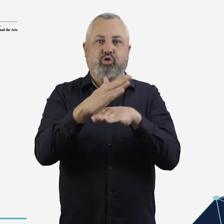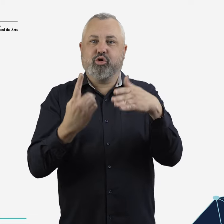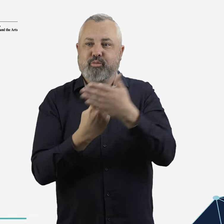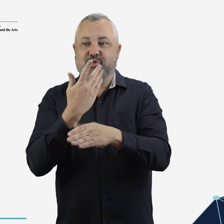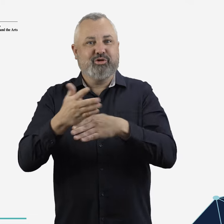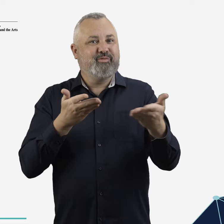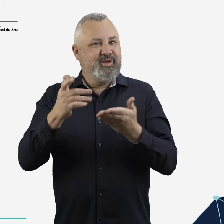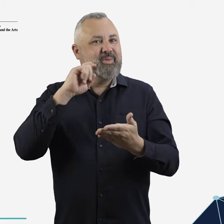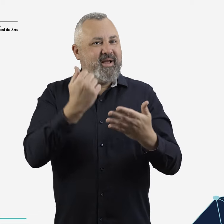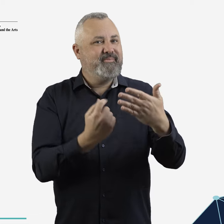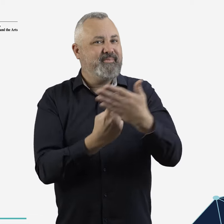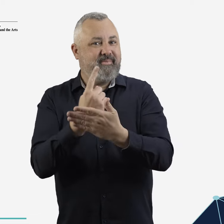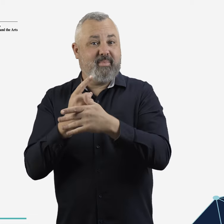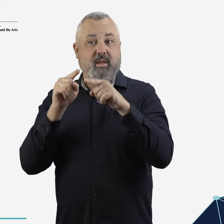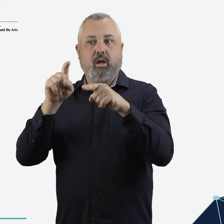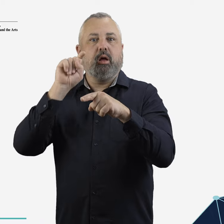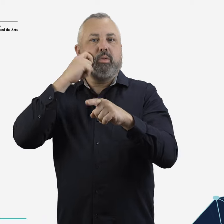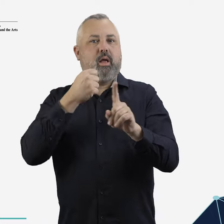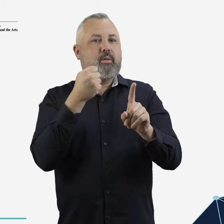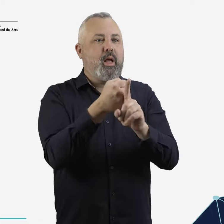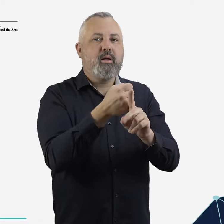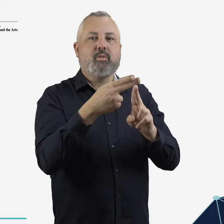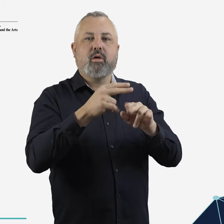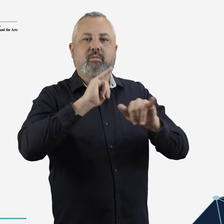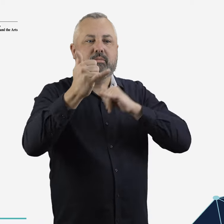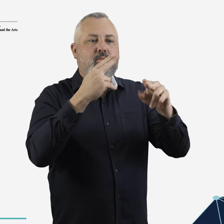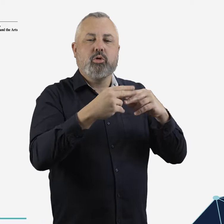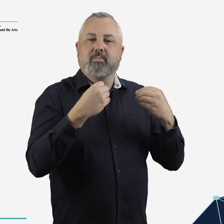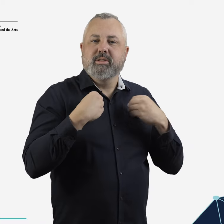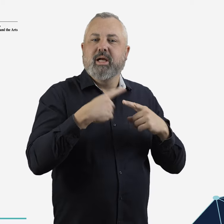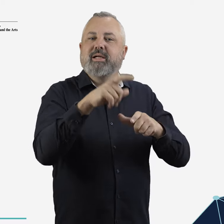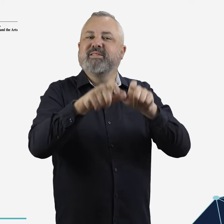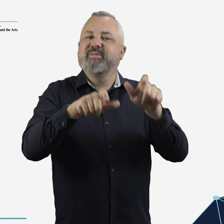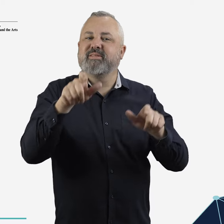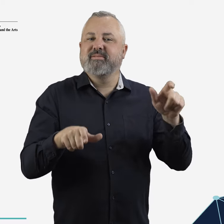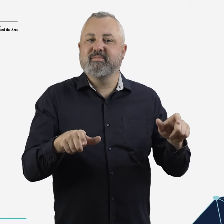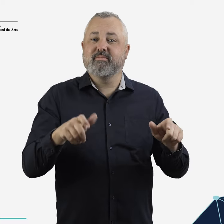offer new economic opportunities and change how Australians access a wide range of services.